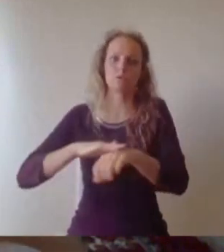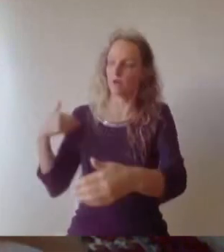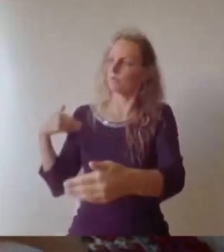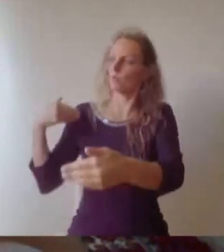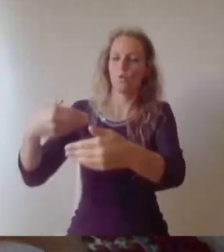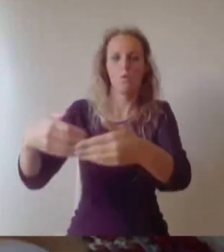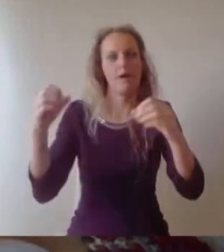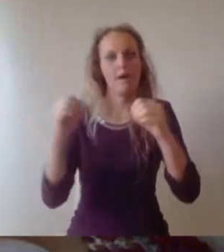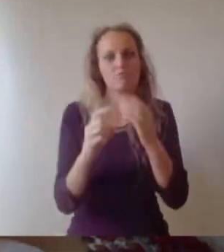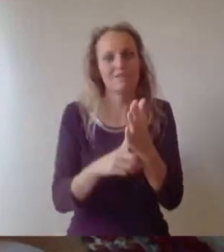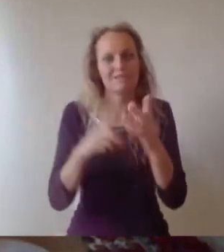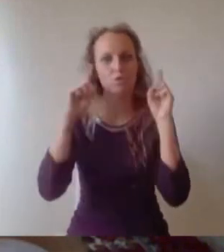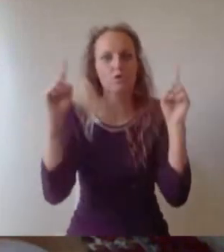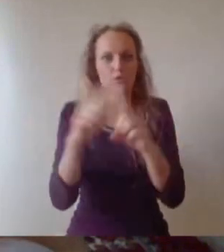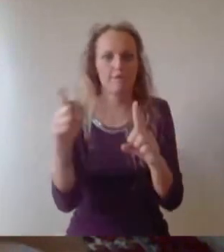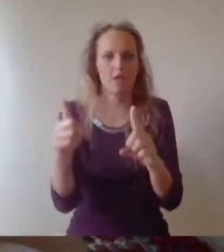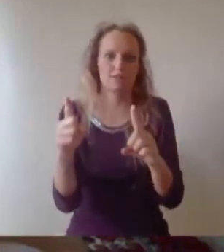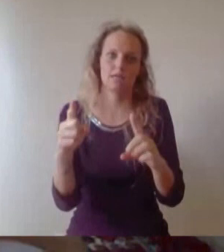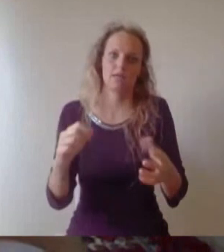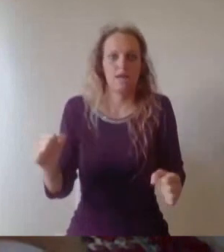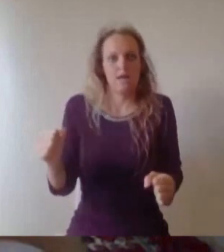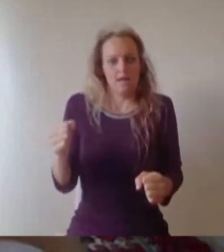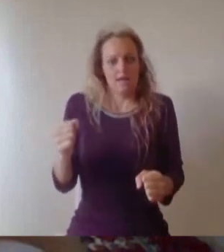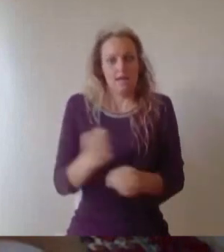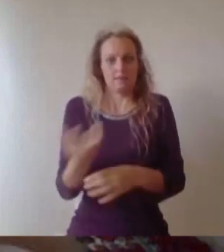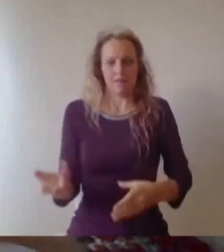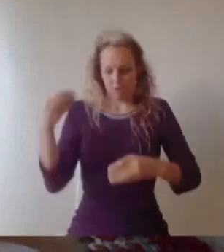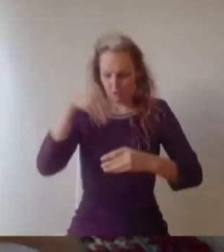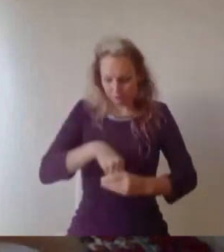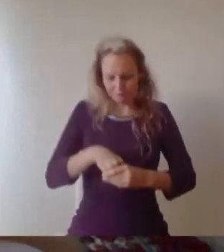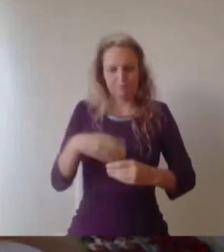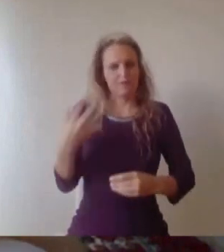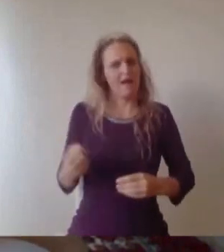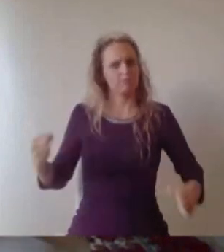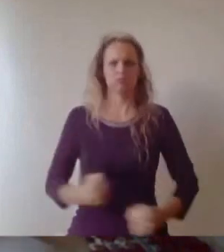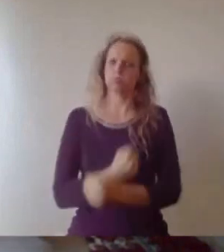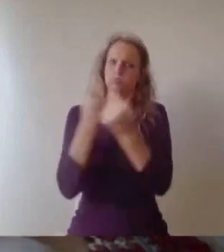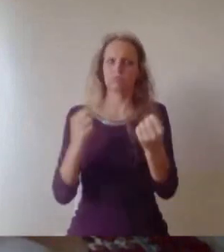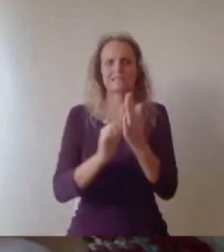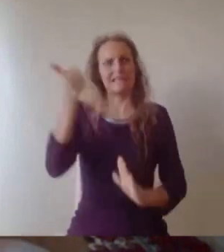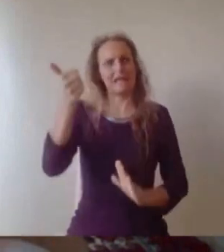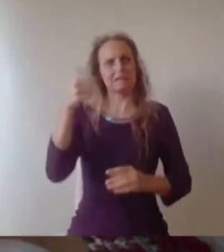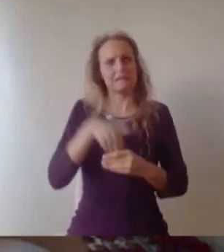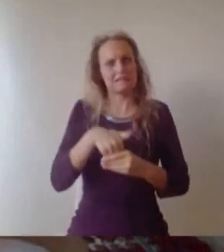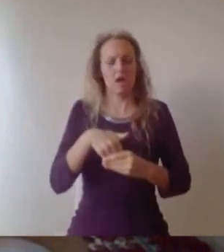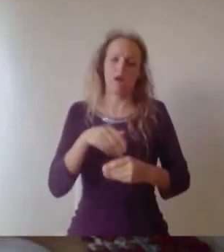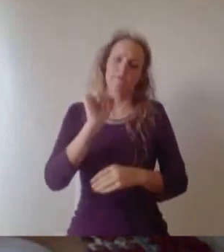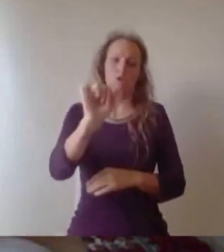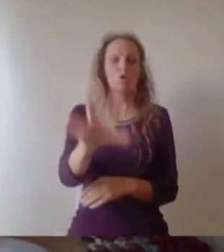knowledge you need to become leaders in your chosen fields. Now of course many of you won't necessarily have chosen that field